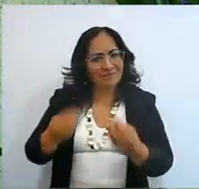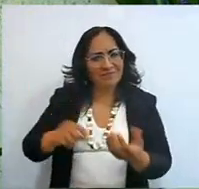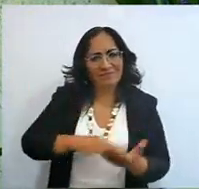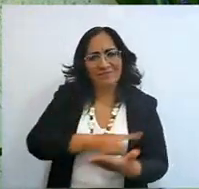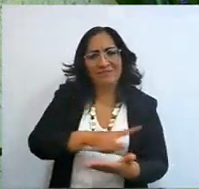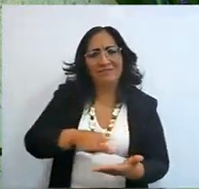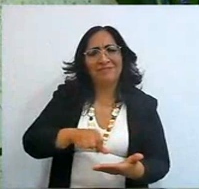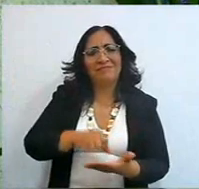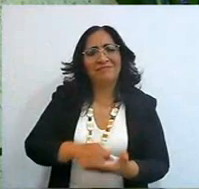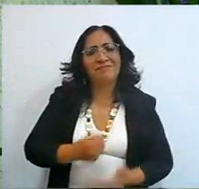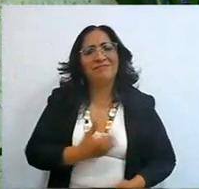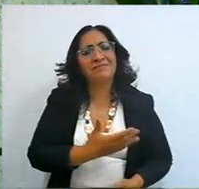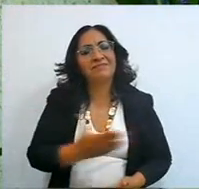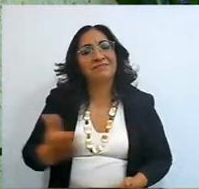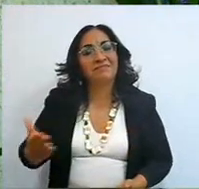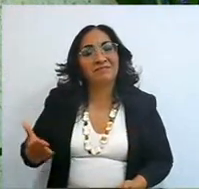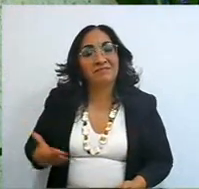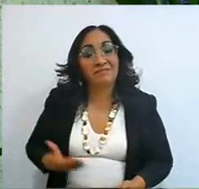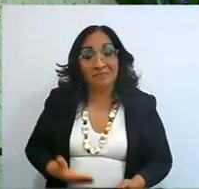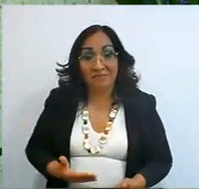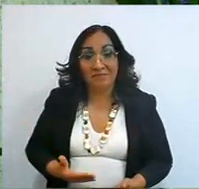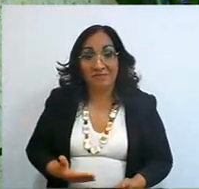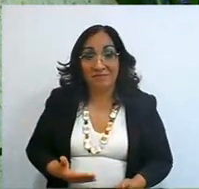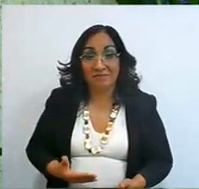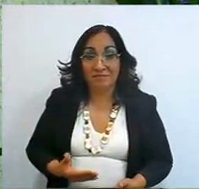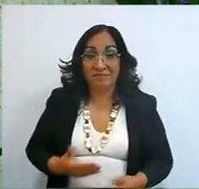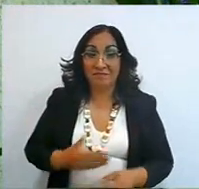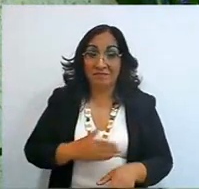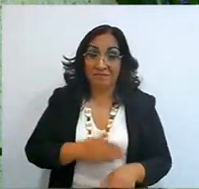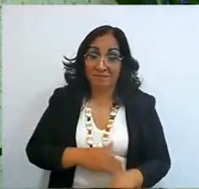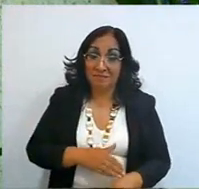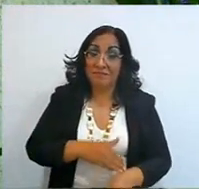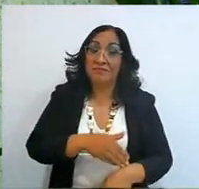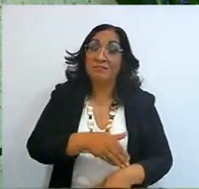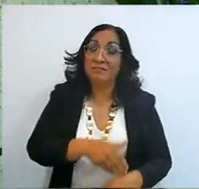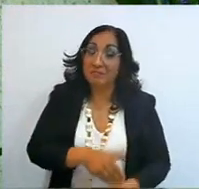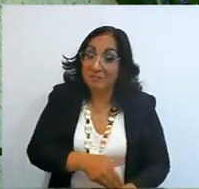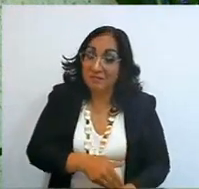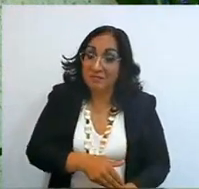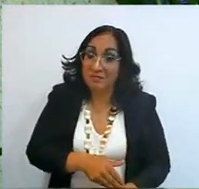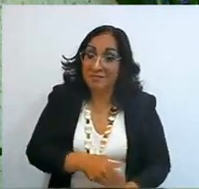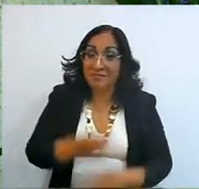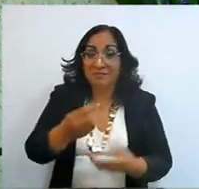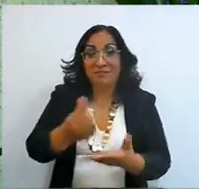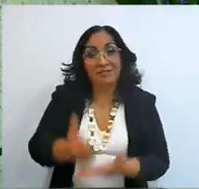and that having put the Word of God to work gave me a person by my side,